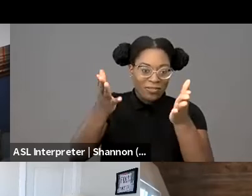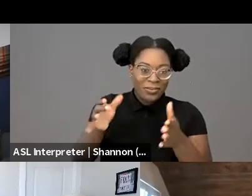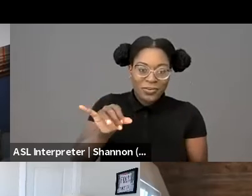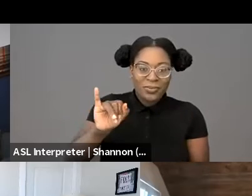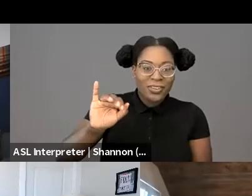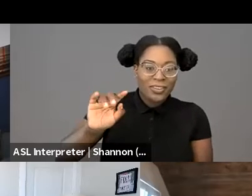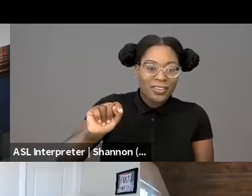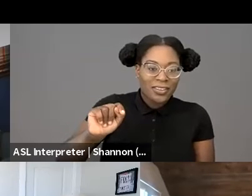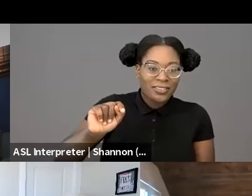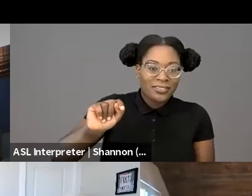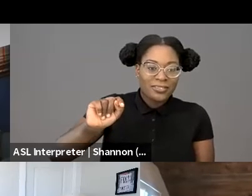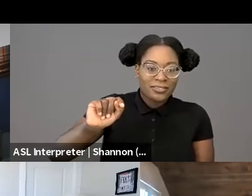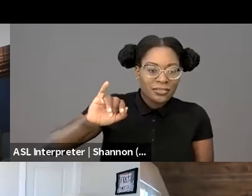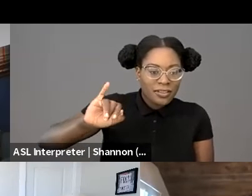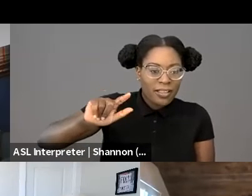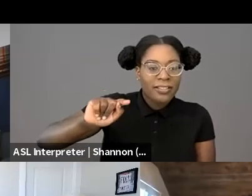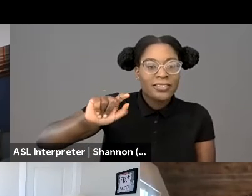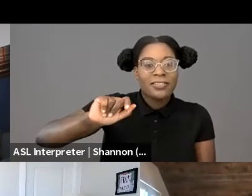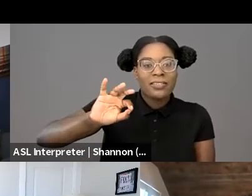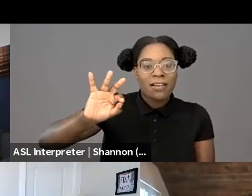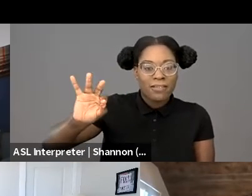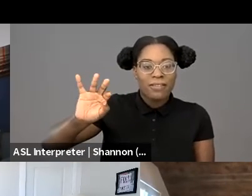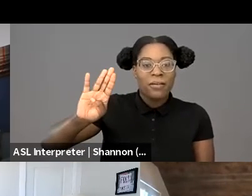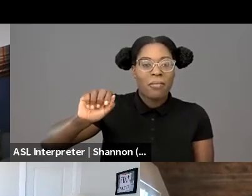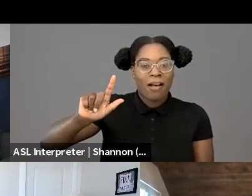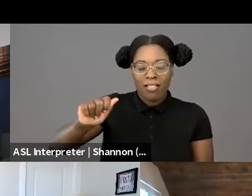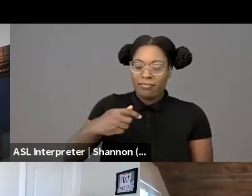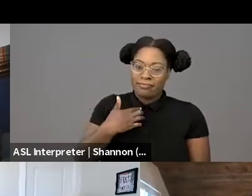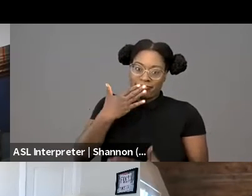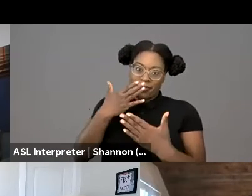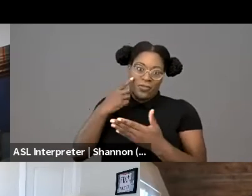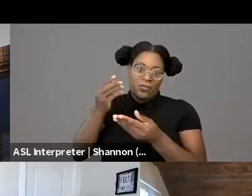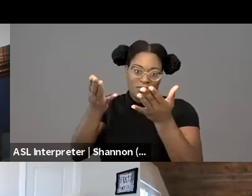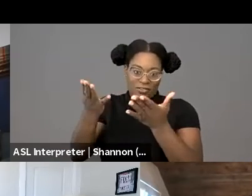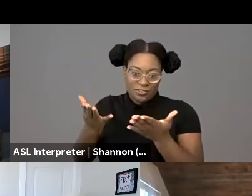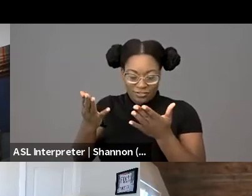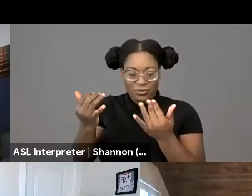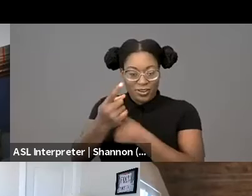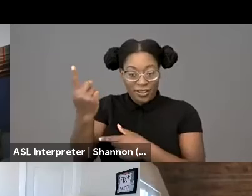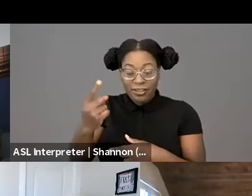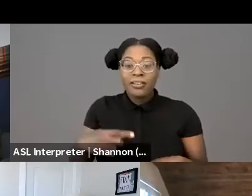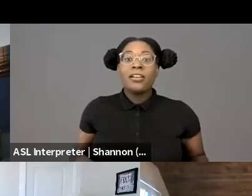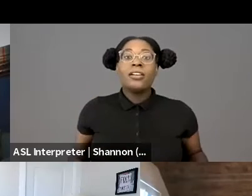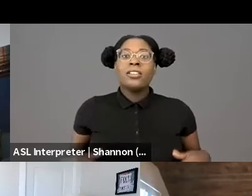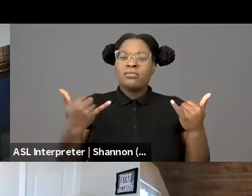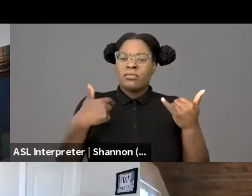So I'll turn it over to them in a second, but I just wanna sort of situate this event a little bit to say that, you know,